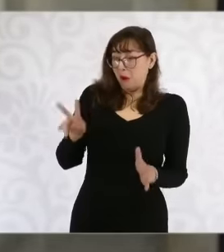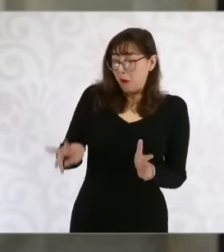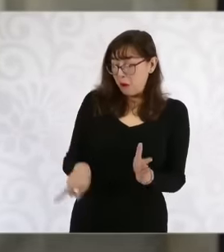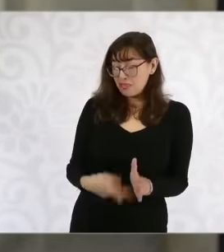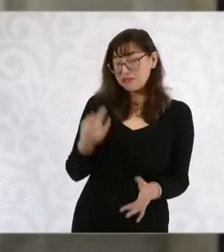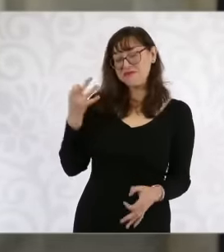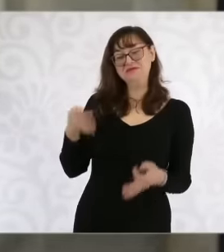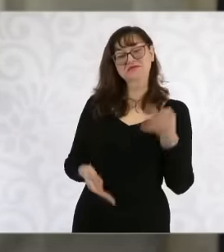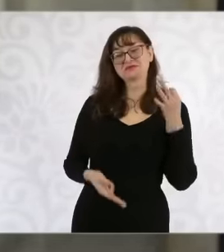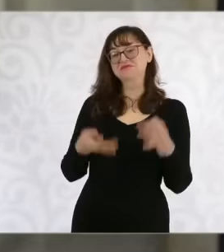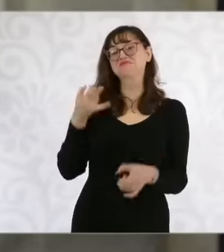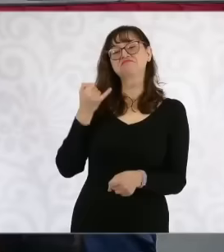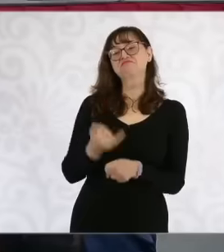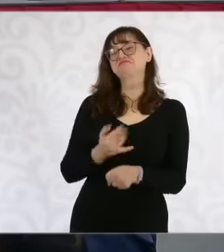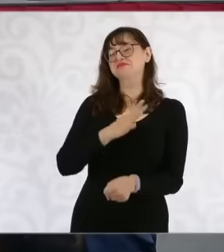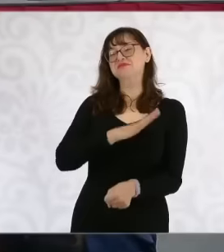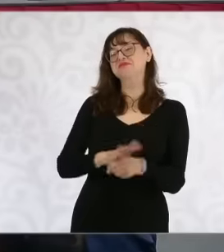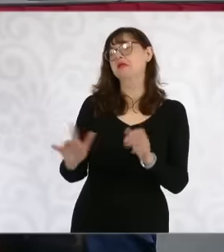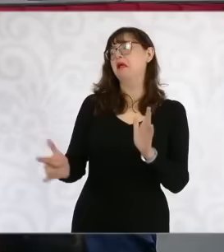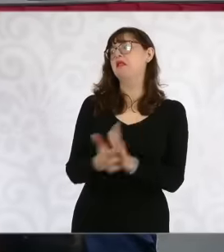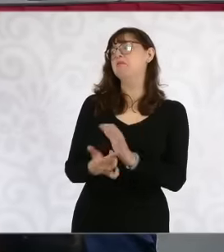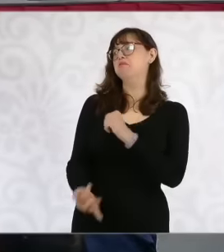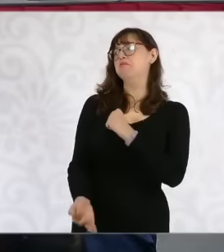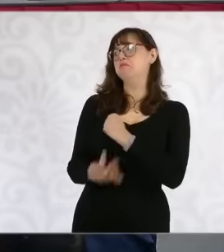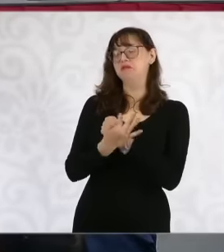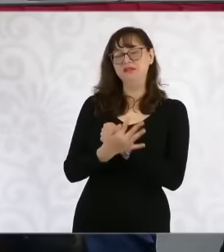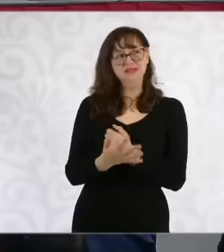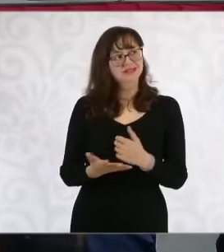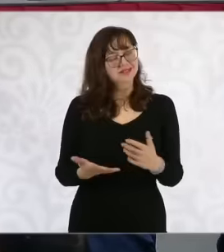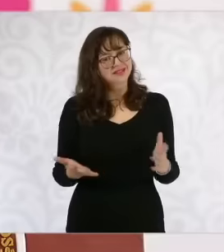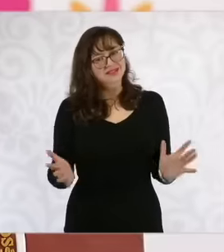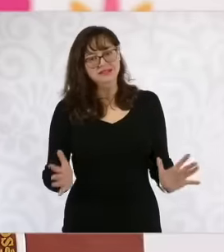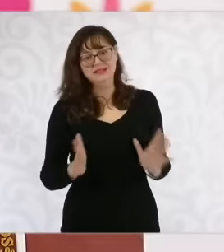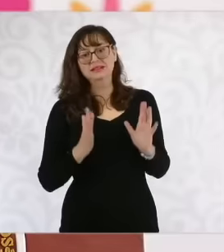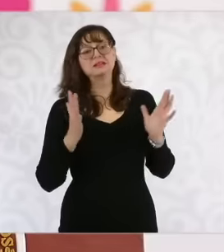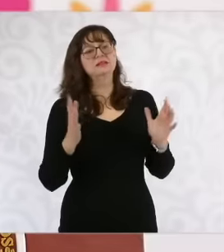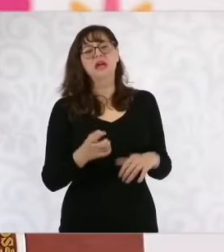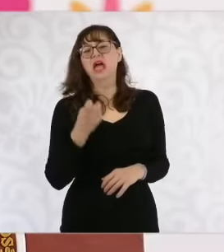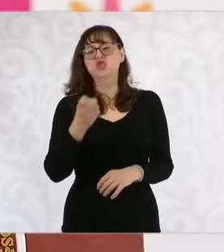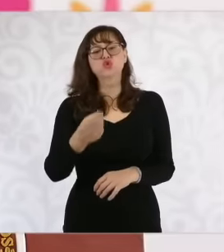act. So the theme was the exhibition at this time in tribute to the teacher and